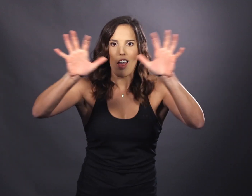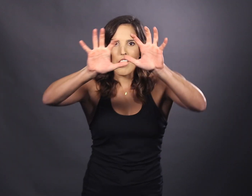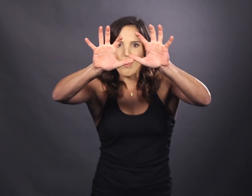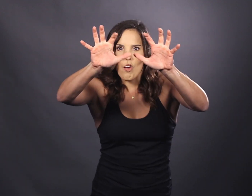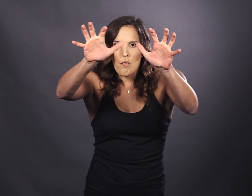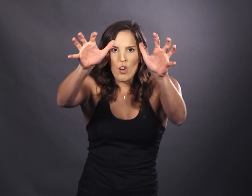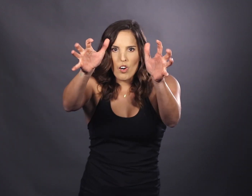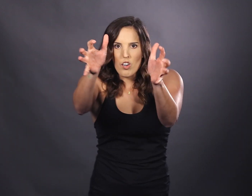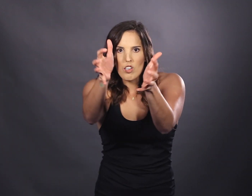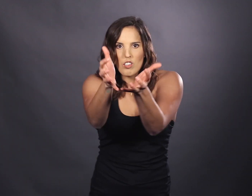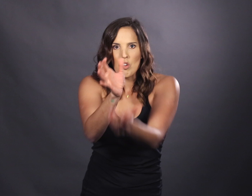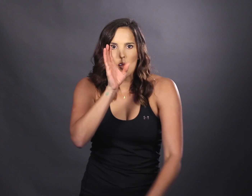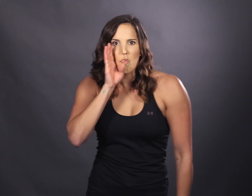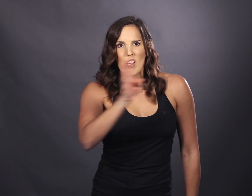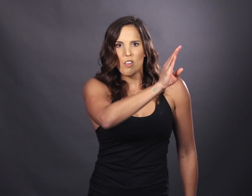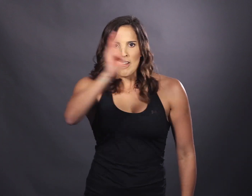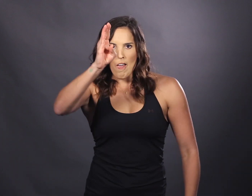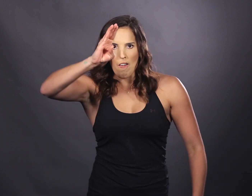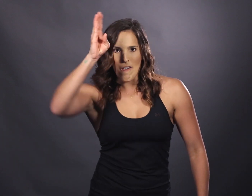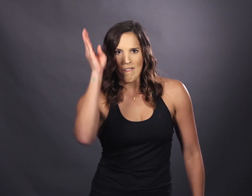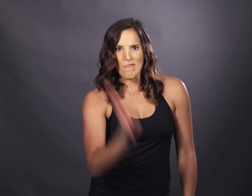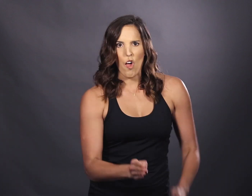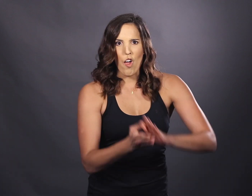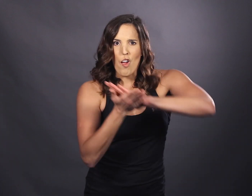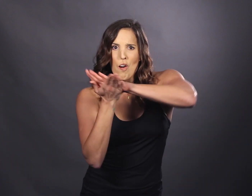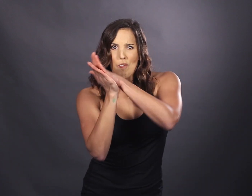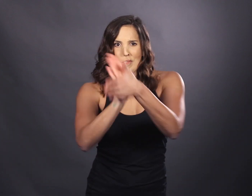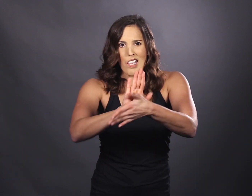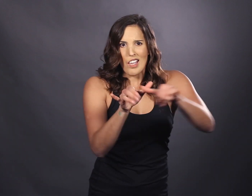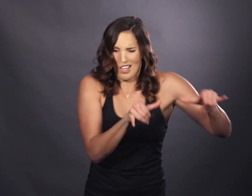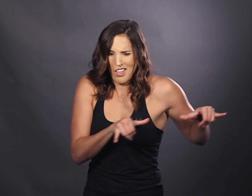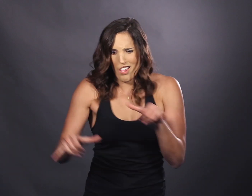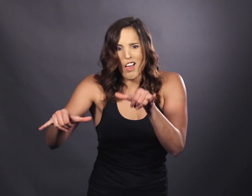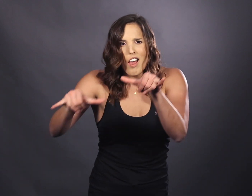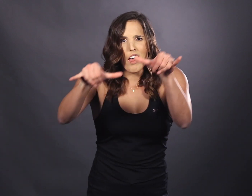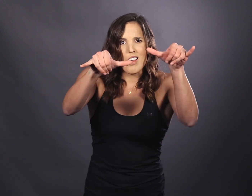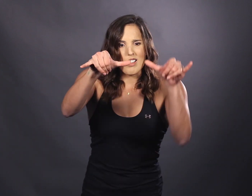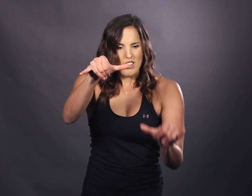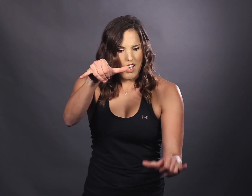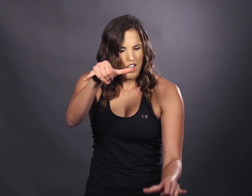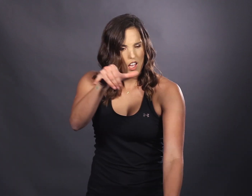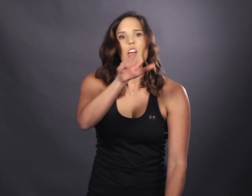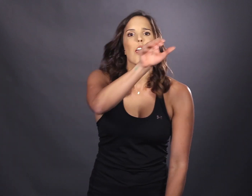The world will never be the same,